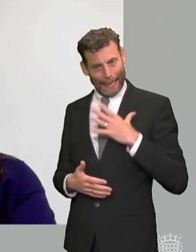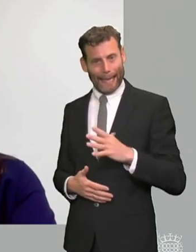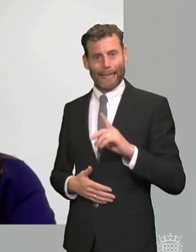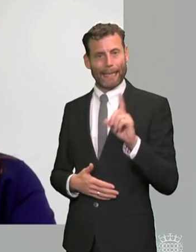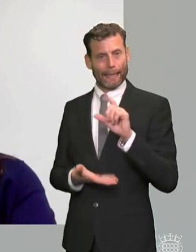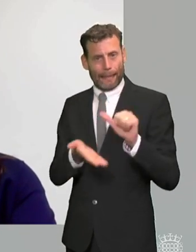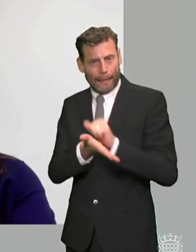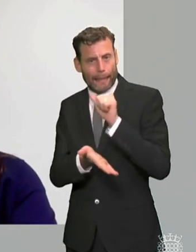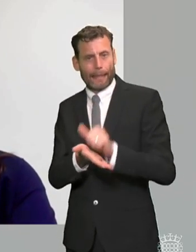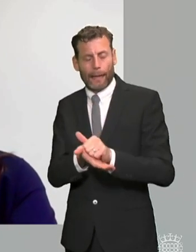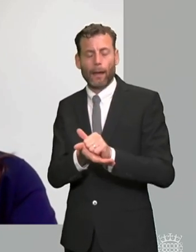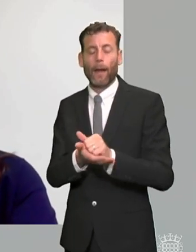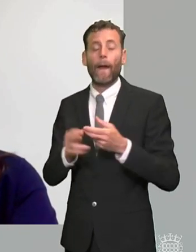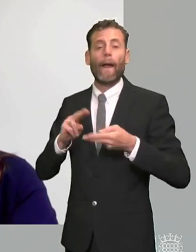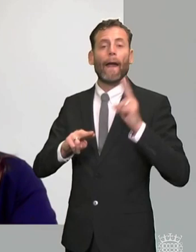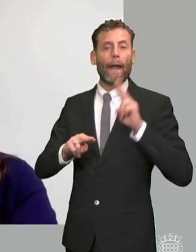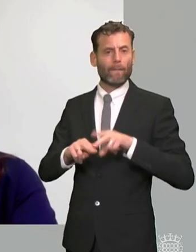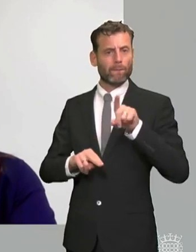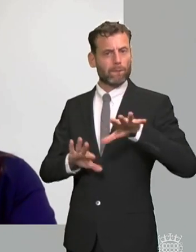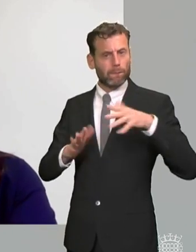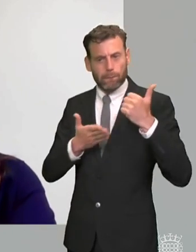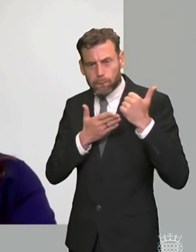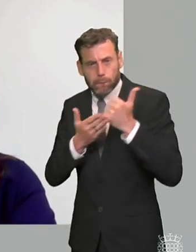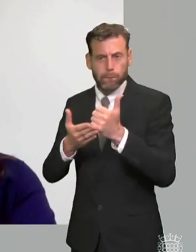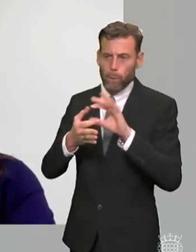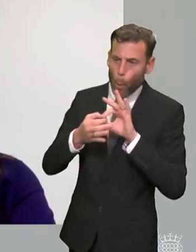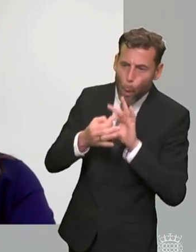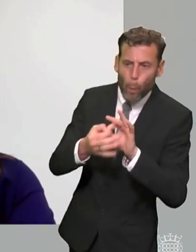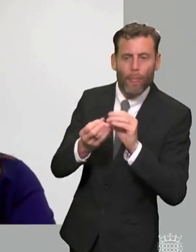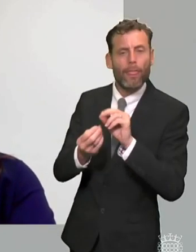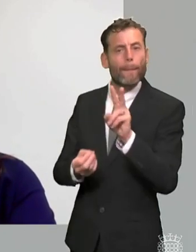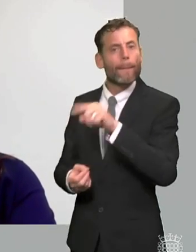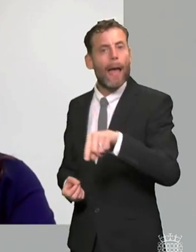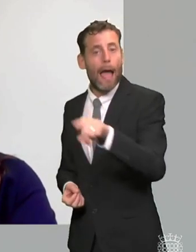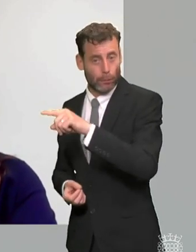framework in place that incentivizes or forces local authorities to change their behavior